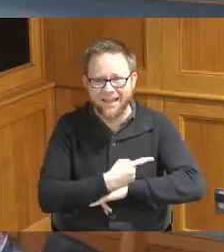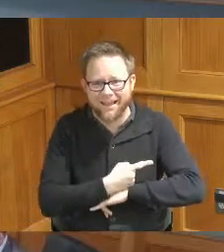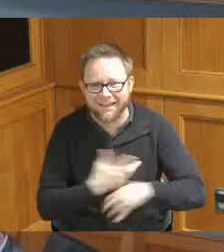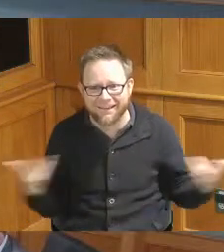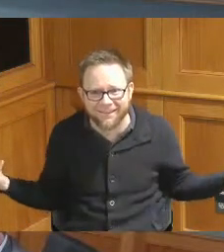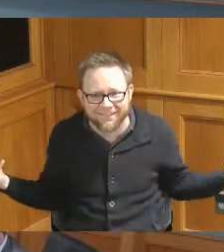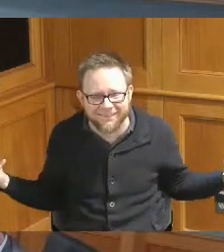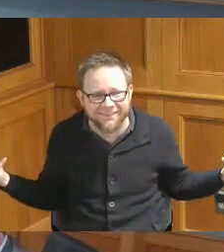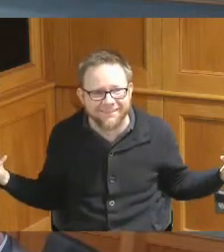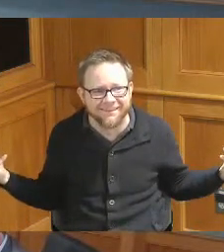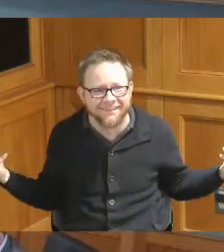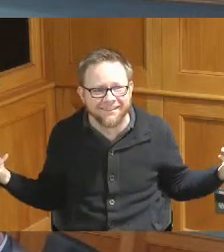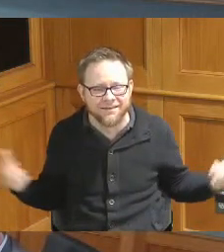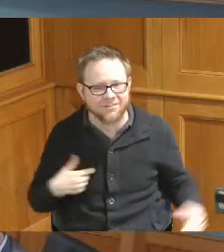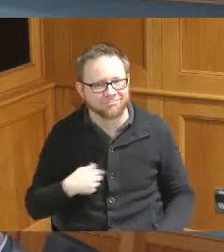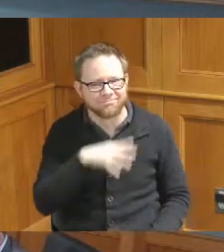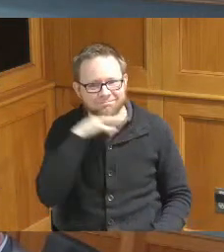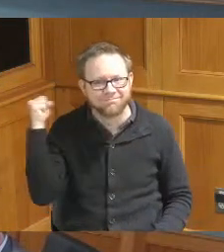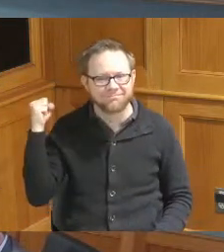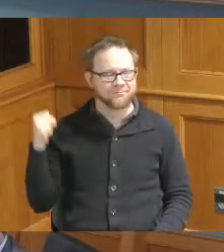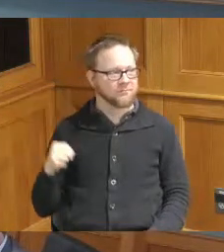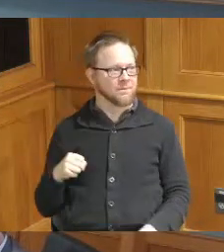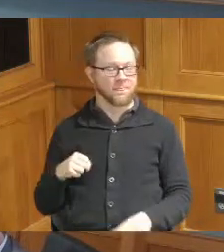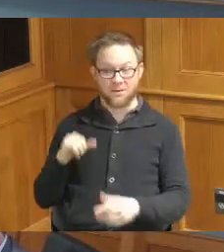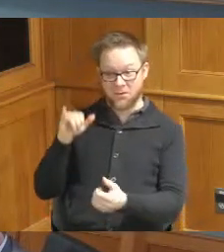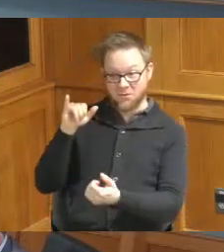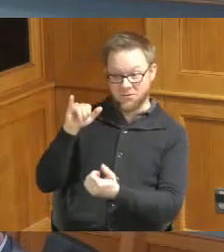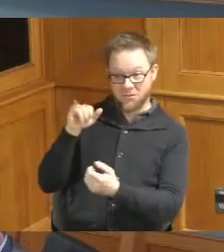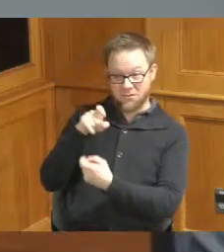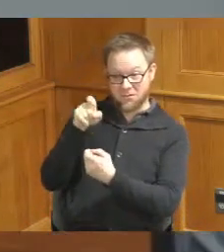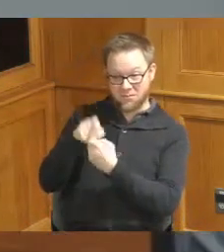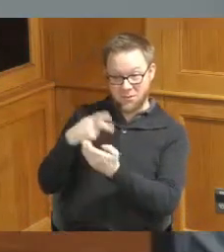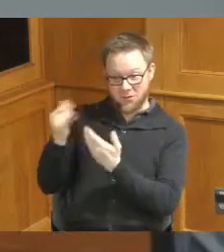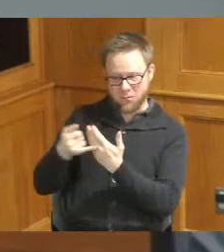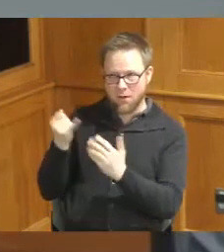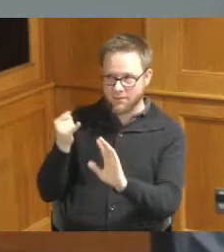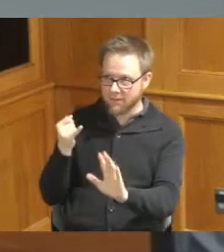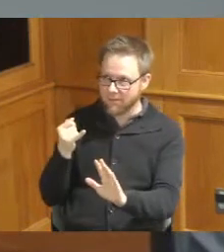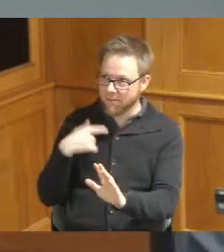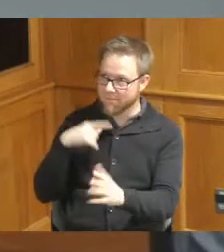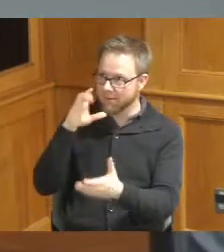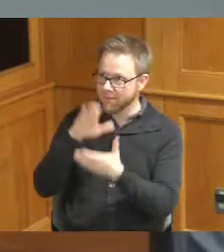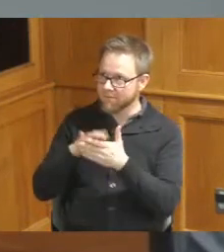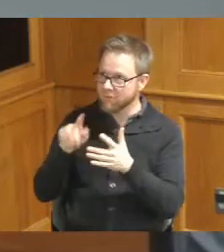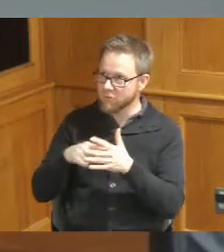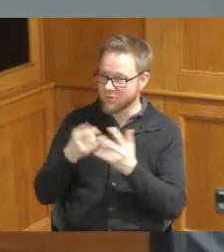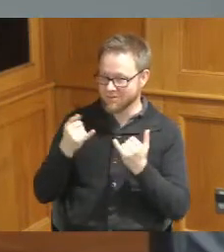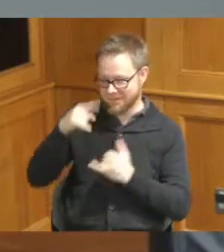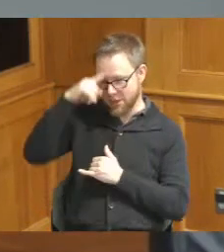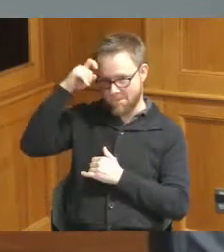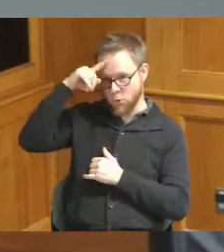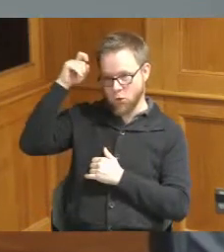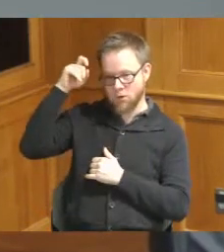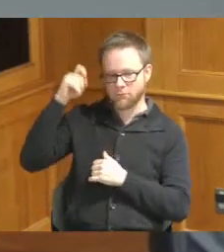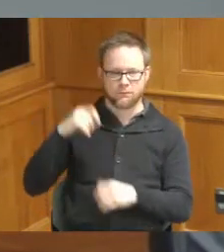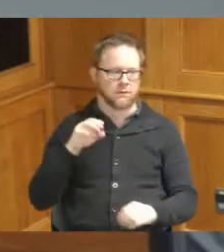Rhodes' retirement that that particular project will believe starts this summer so oh boy this